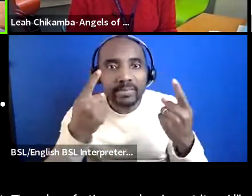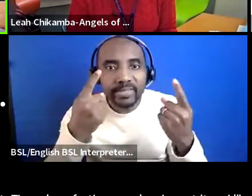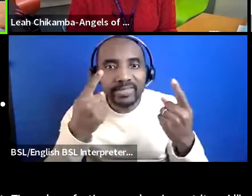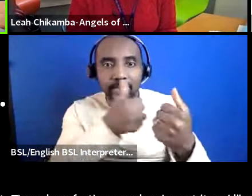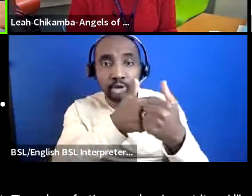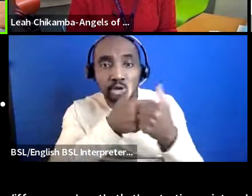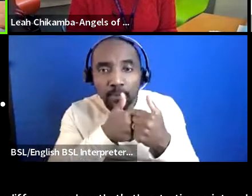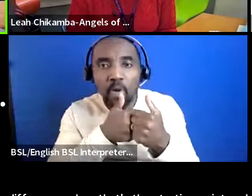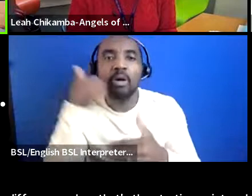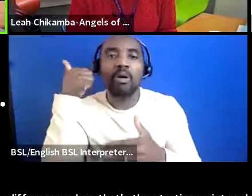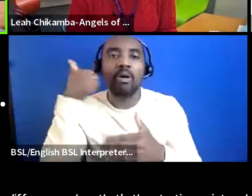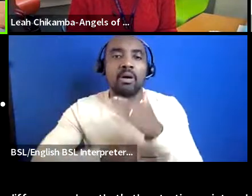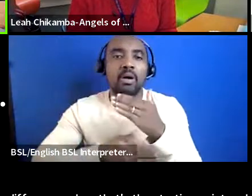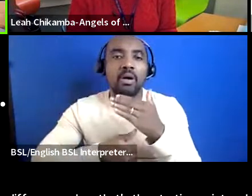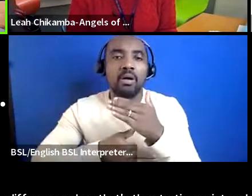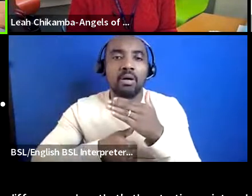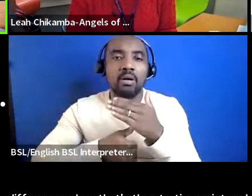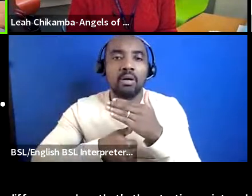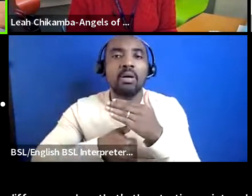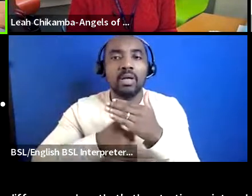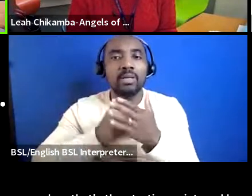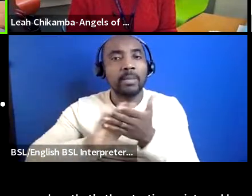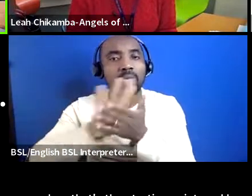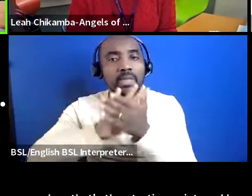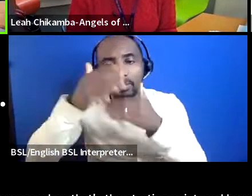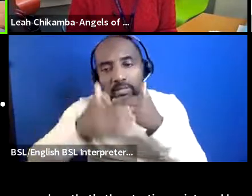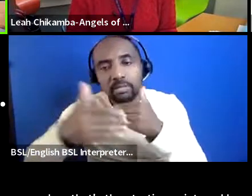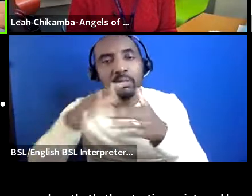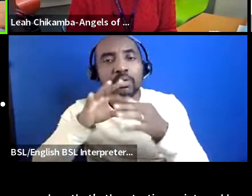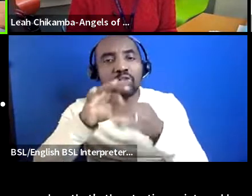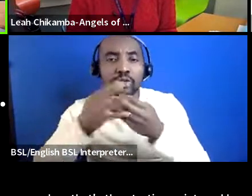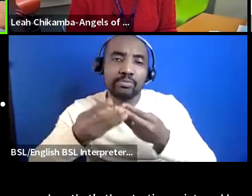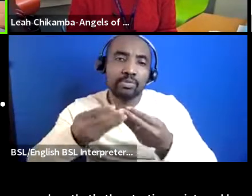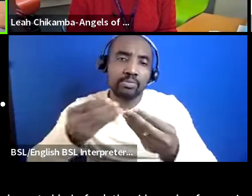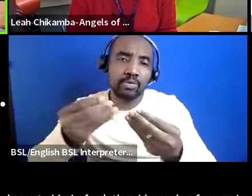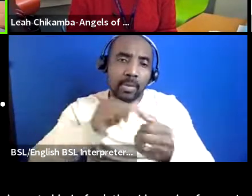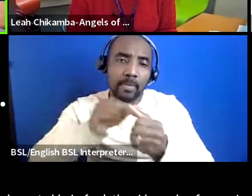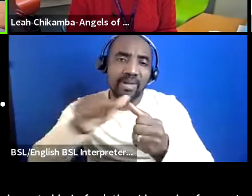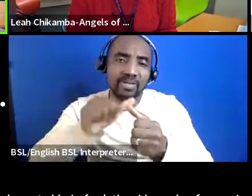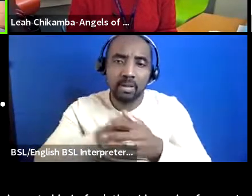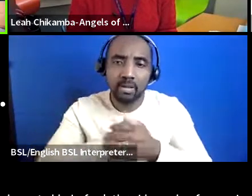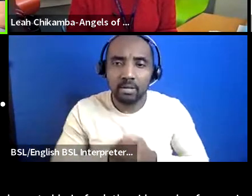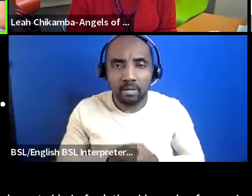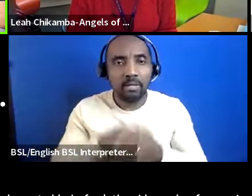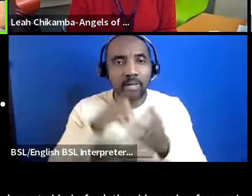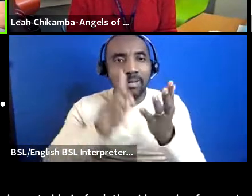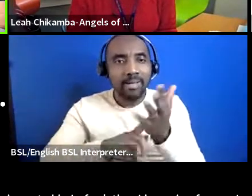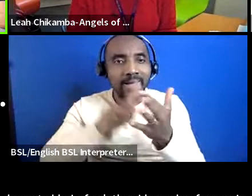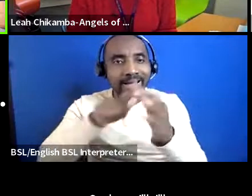and how that impacts kind of relationships going forward so um leah i'll i'll answer you